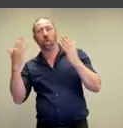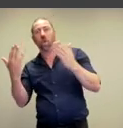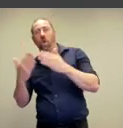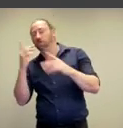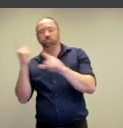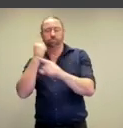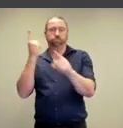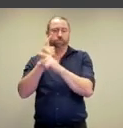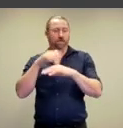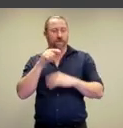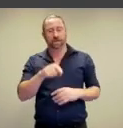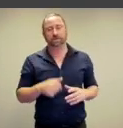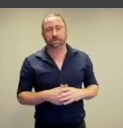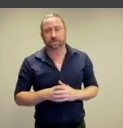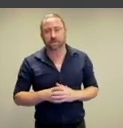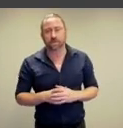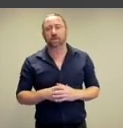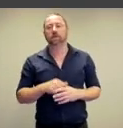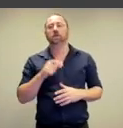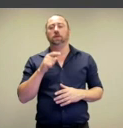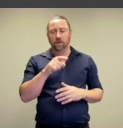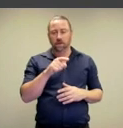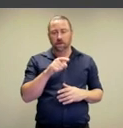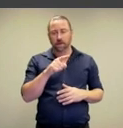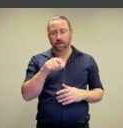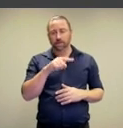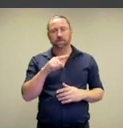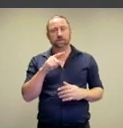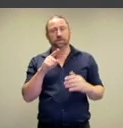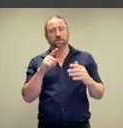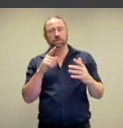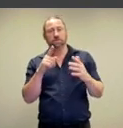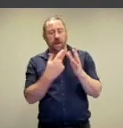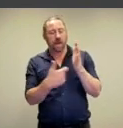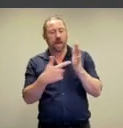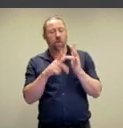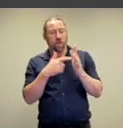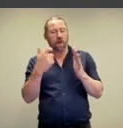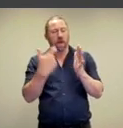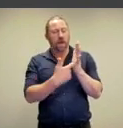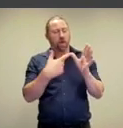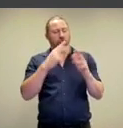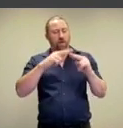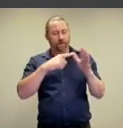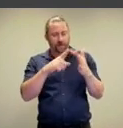and that caught headlines around the world,